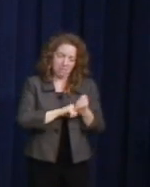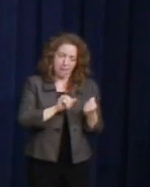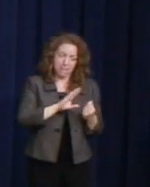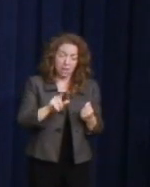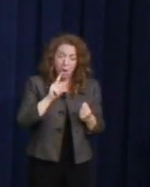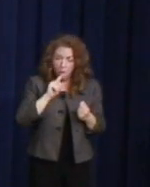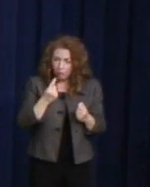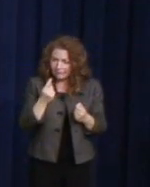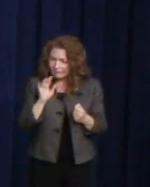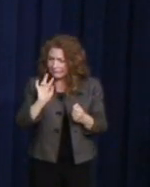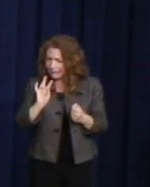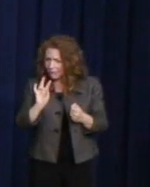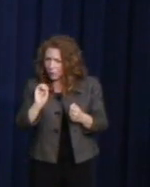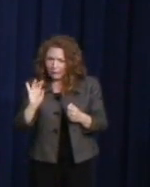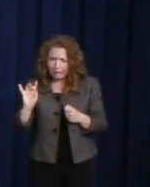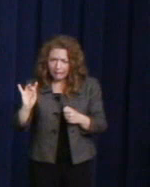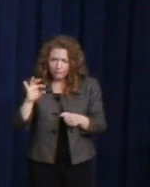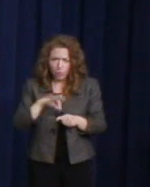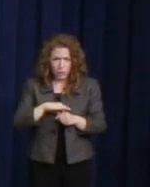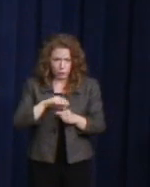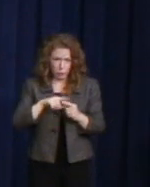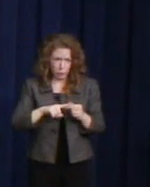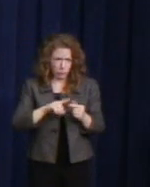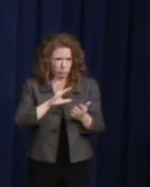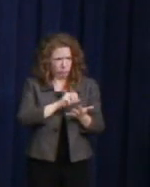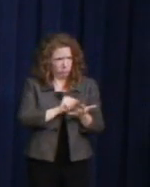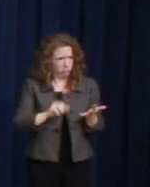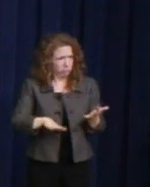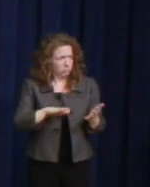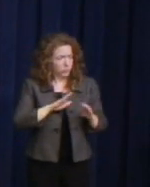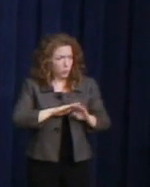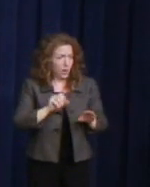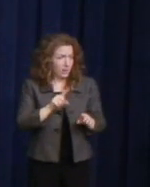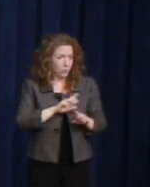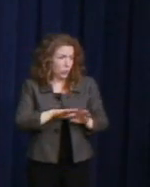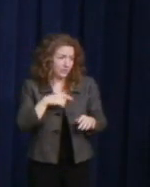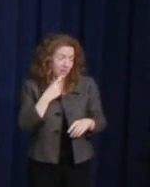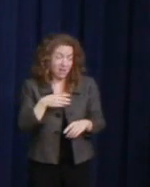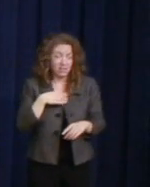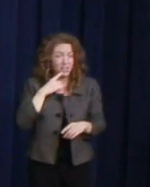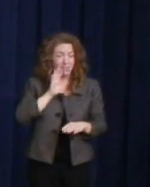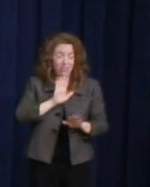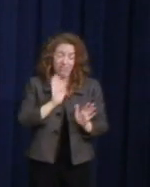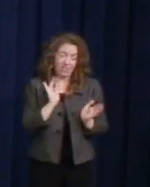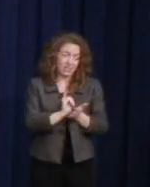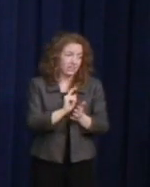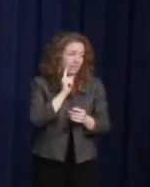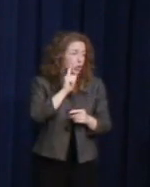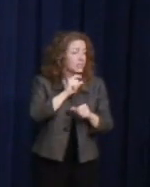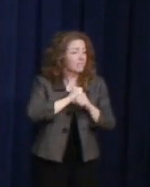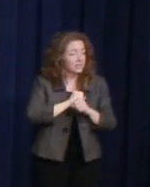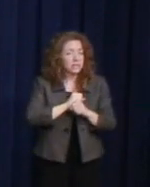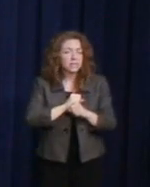And I said, that's probably the extent of the vote we get on Defense. And they said, no they always vote for the Defense Bill.